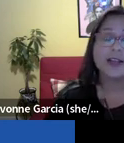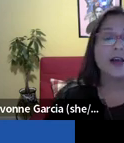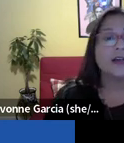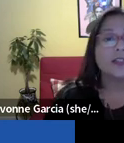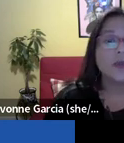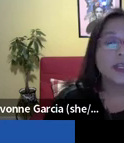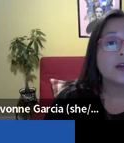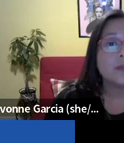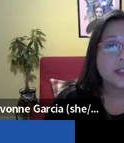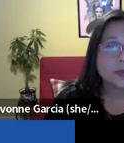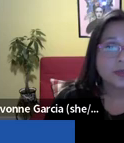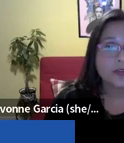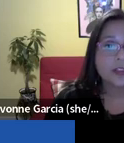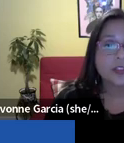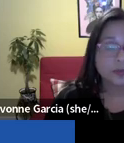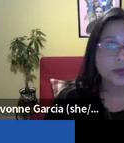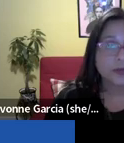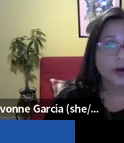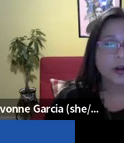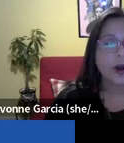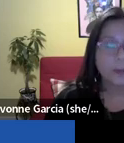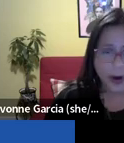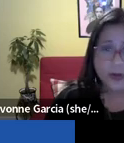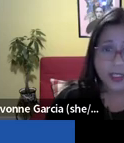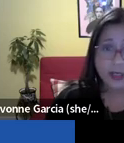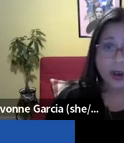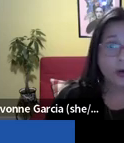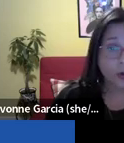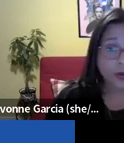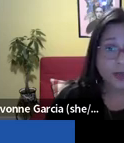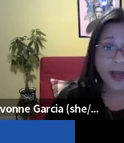from their homes and tribes. ACLU National and multiple ACLU